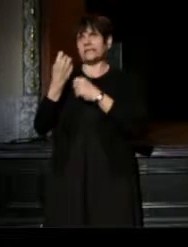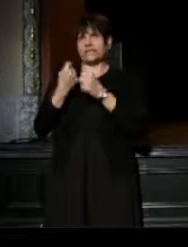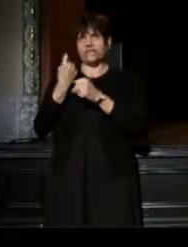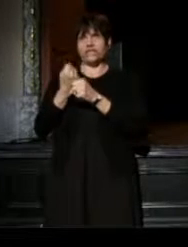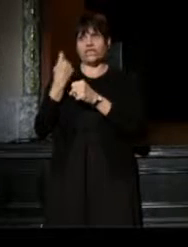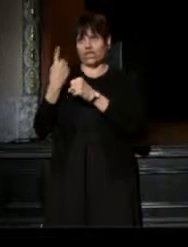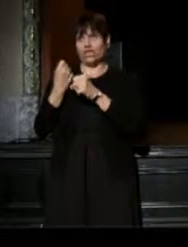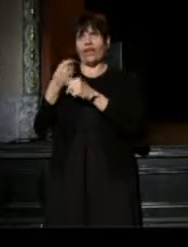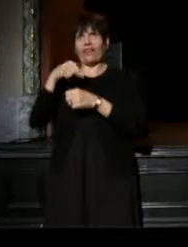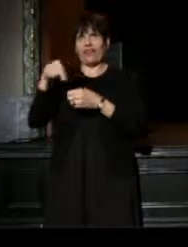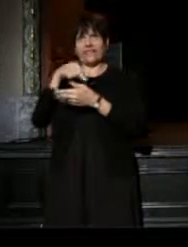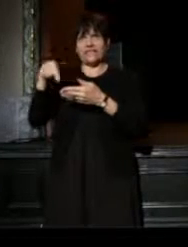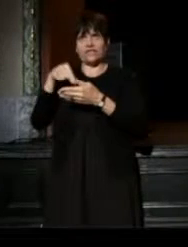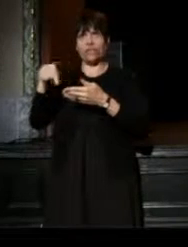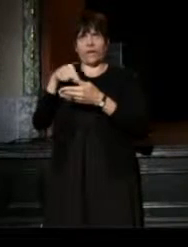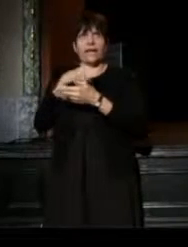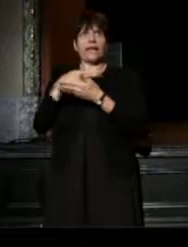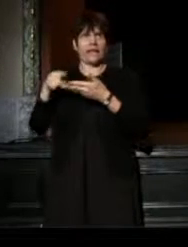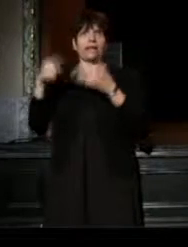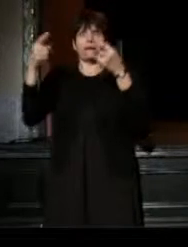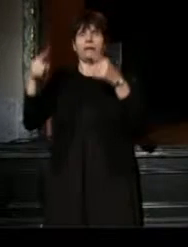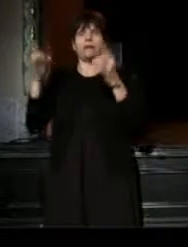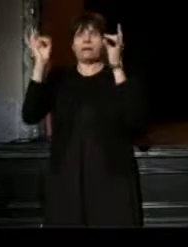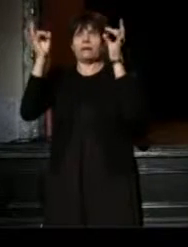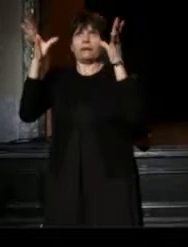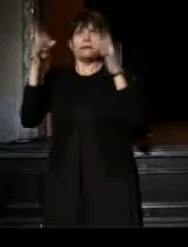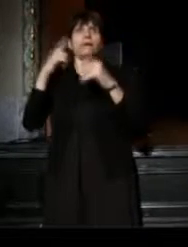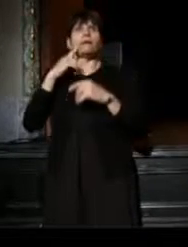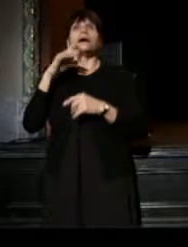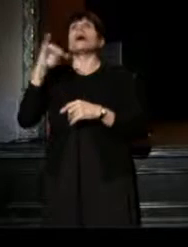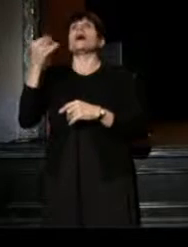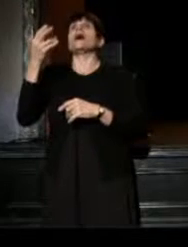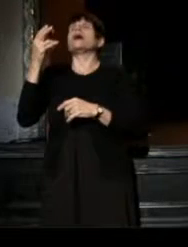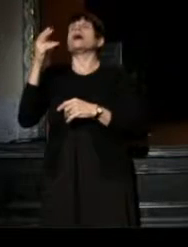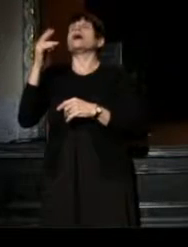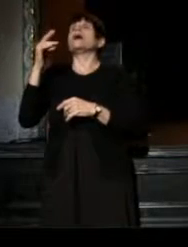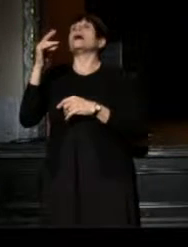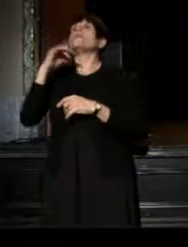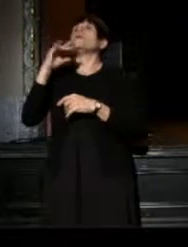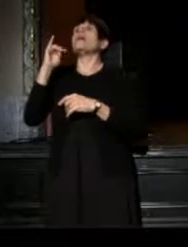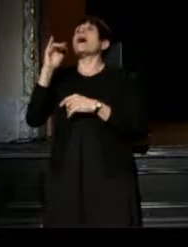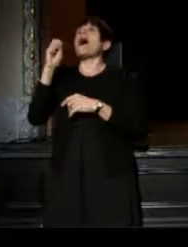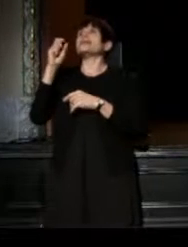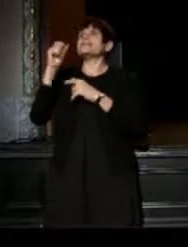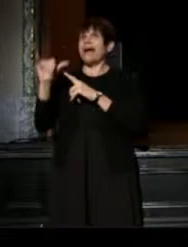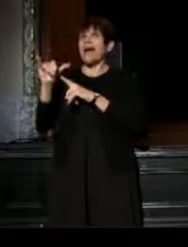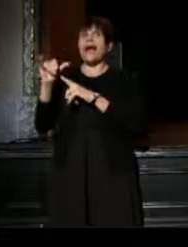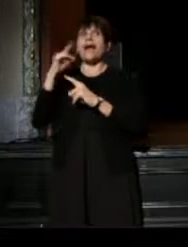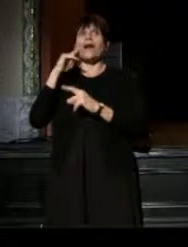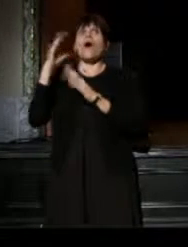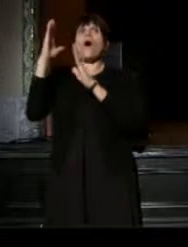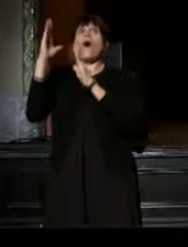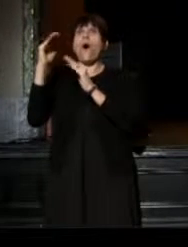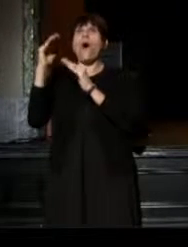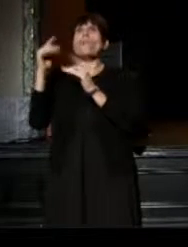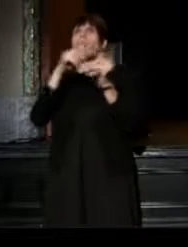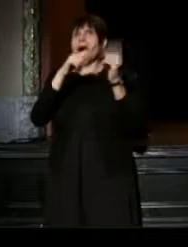I have to believe like [Dave] Isay in the hope that is that that comes from the human spirit,